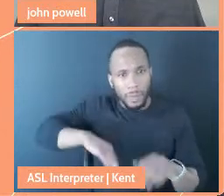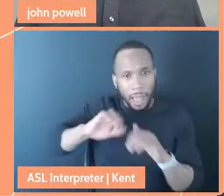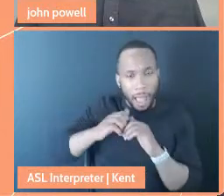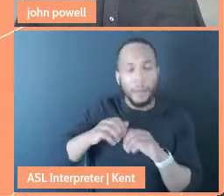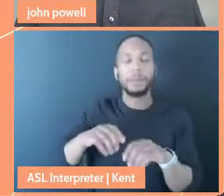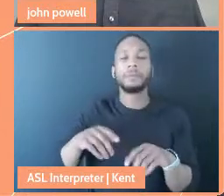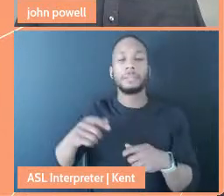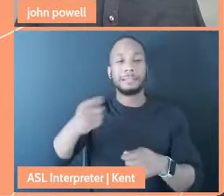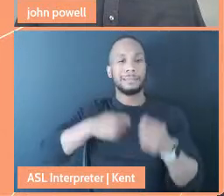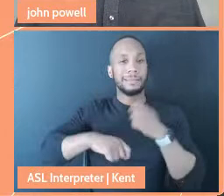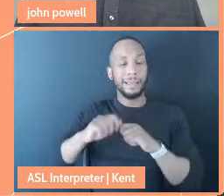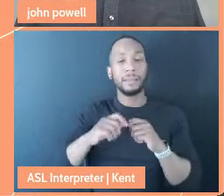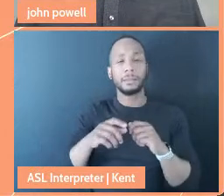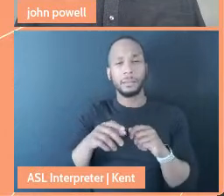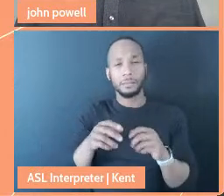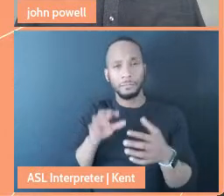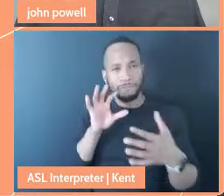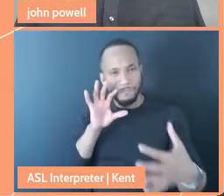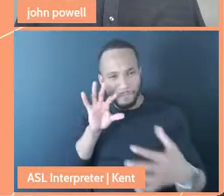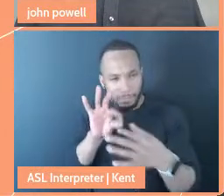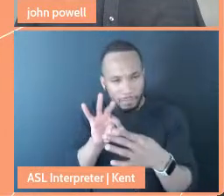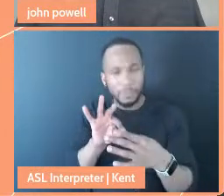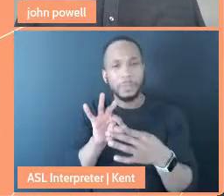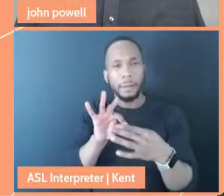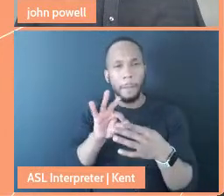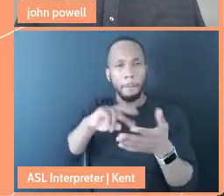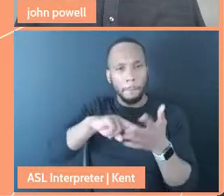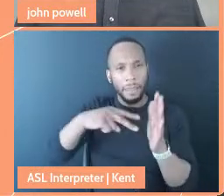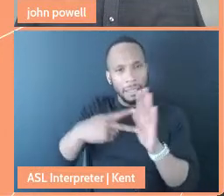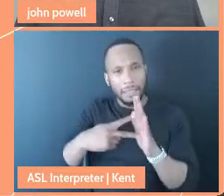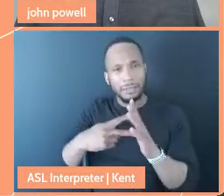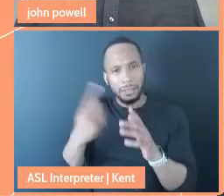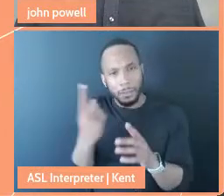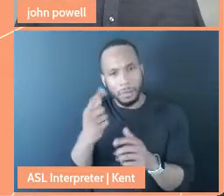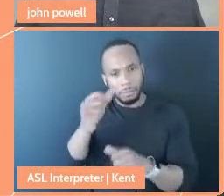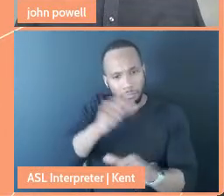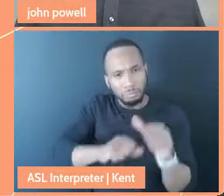where we could just both take care of each other in this moment? It's very abstract, but